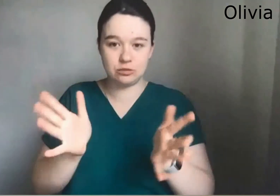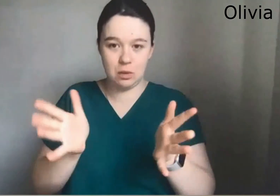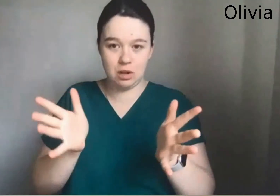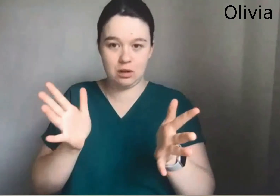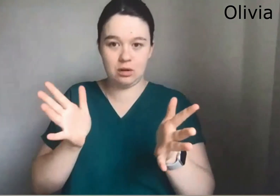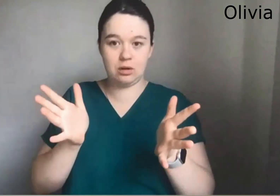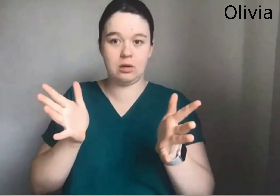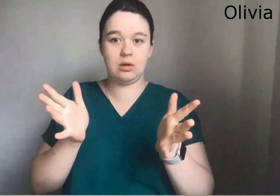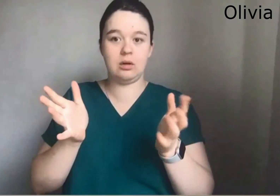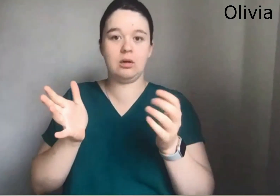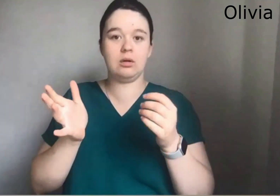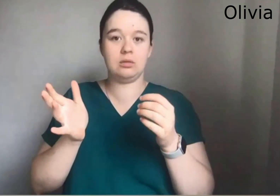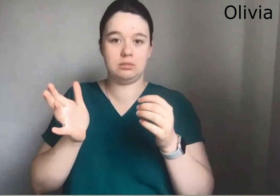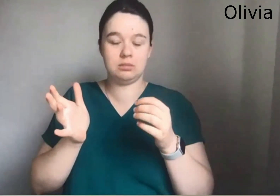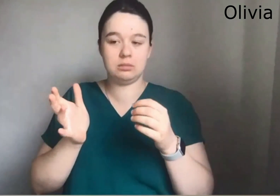We just access information differently